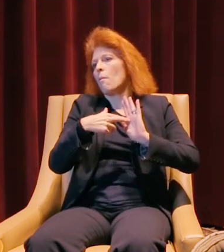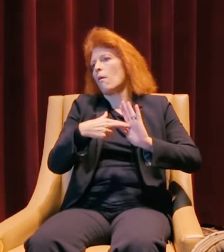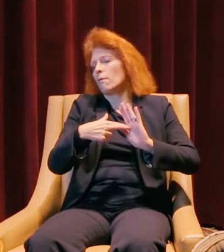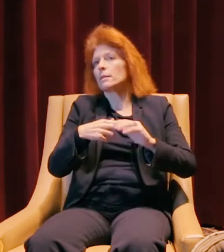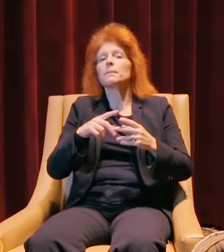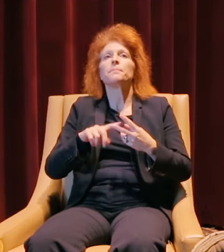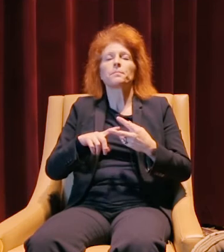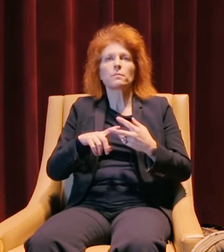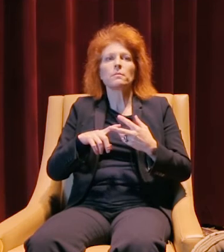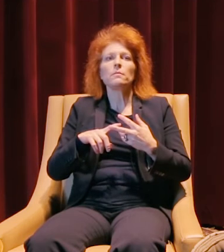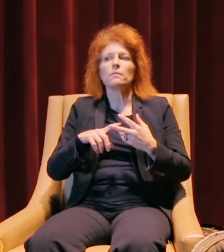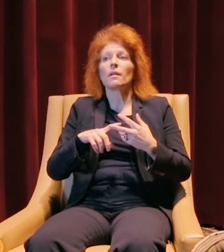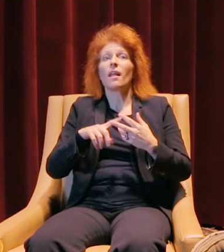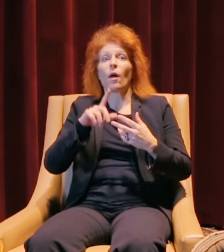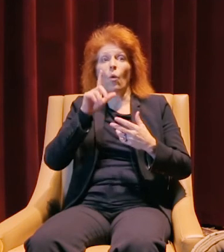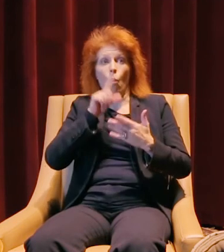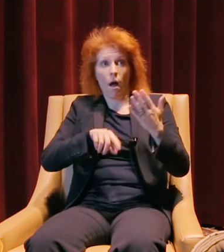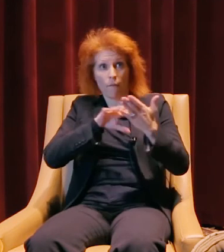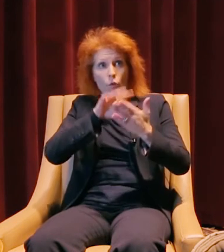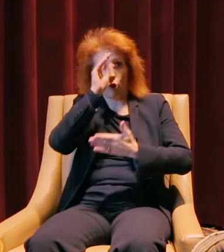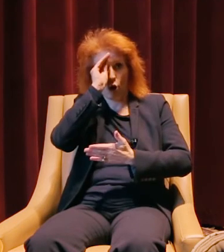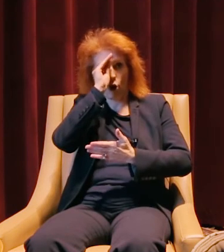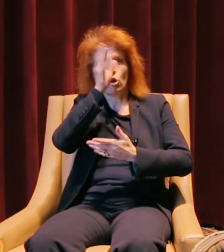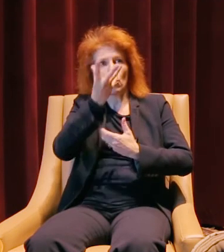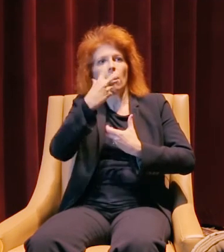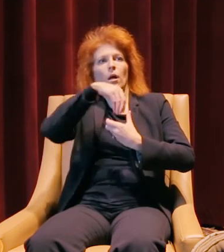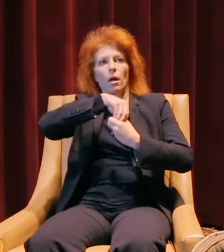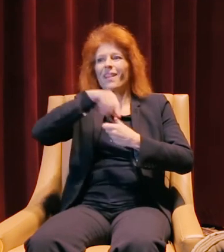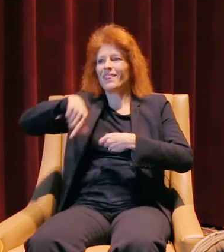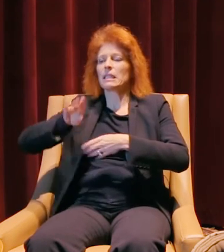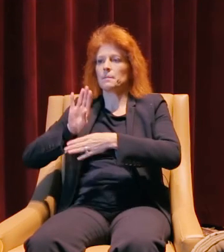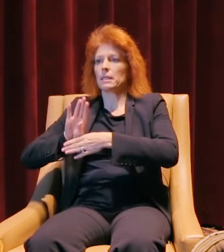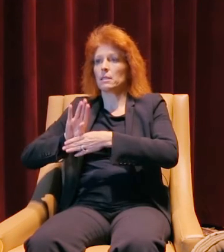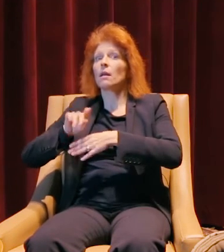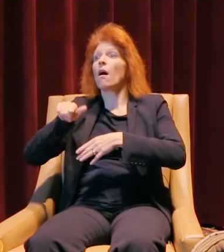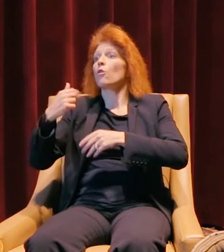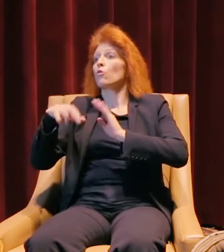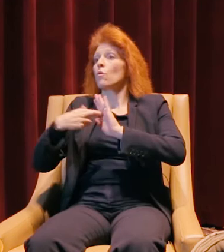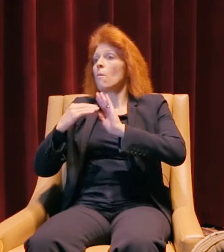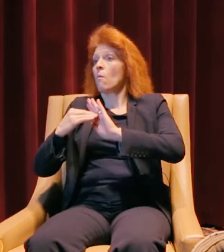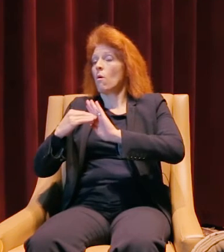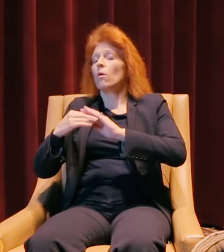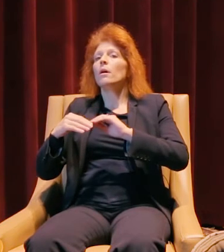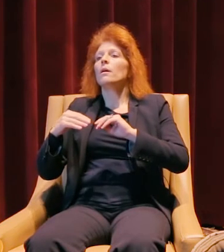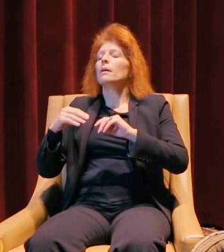I've been able to leverage what I've learned from them in this business. Another role model in this business is the gentleman